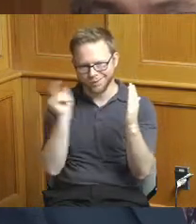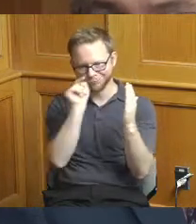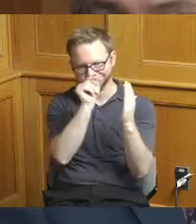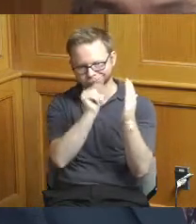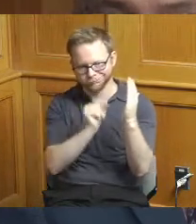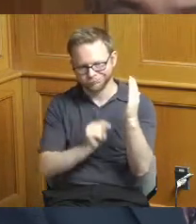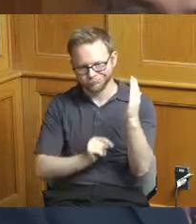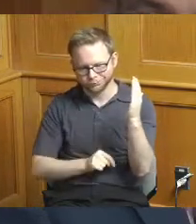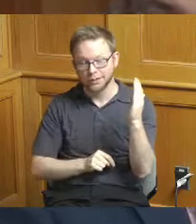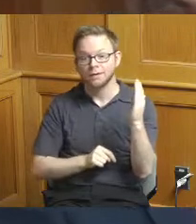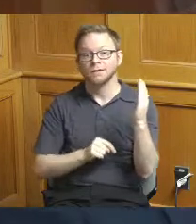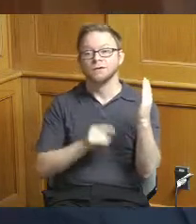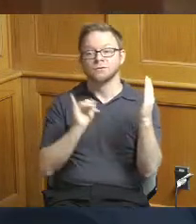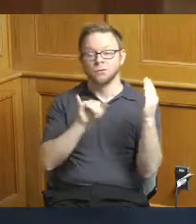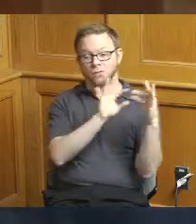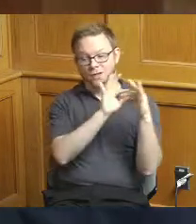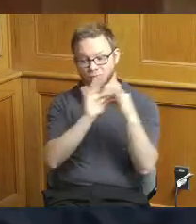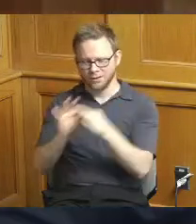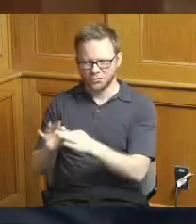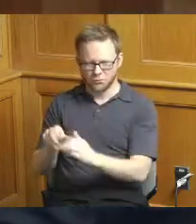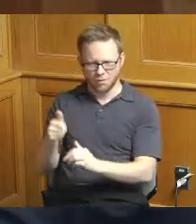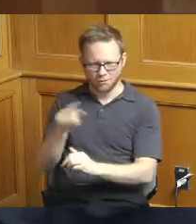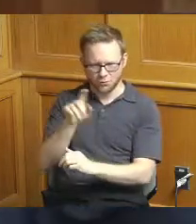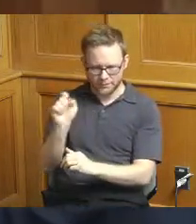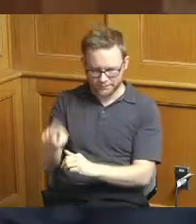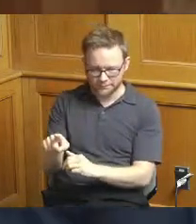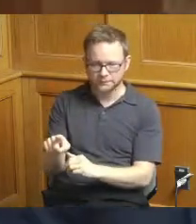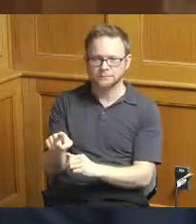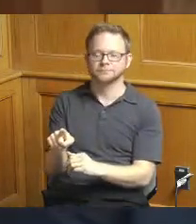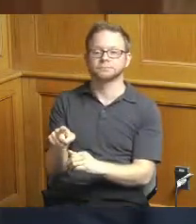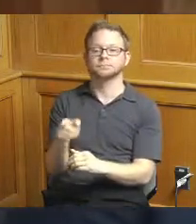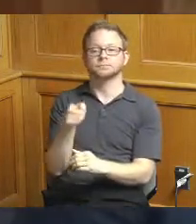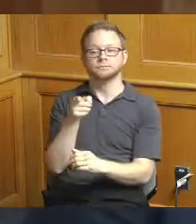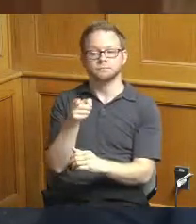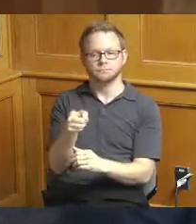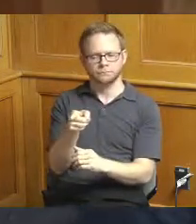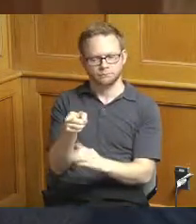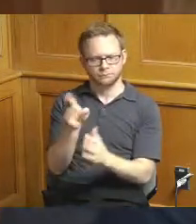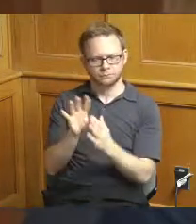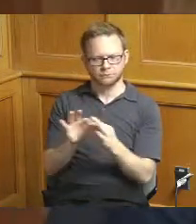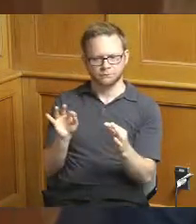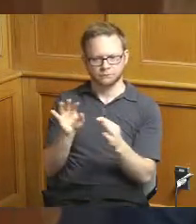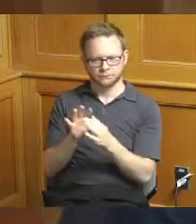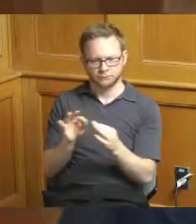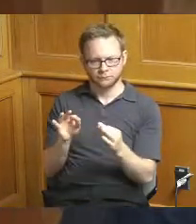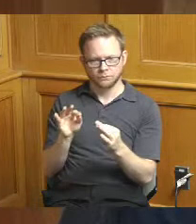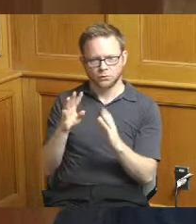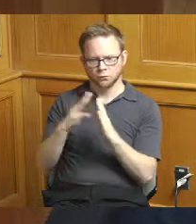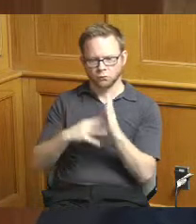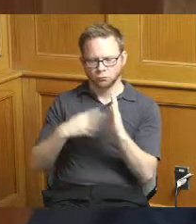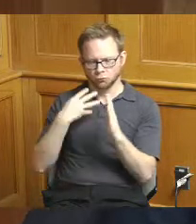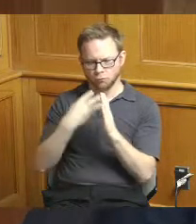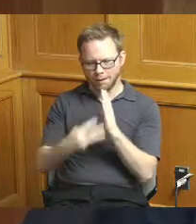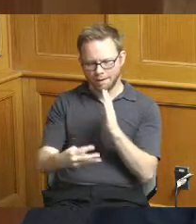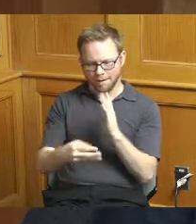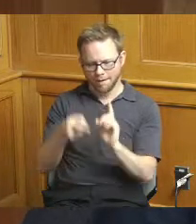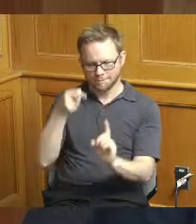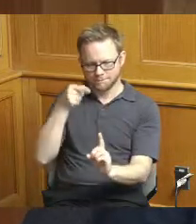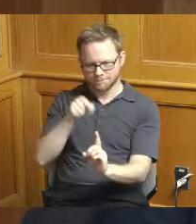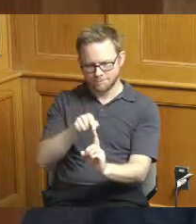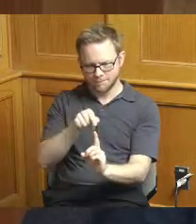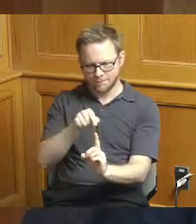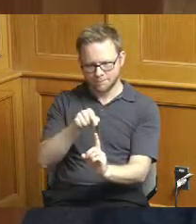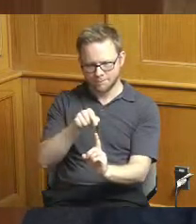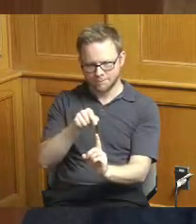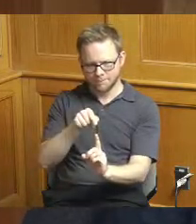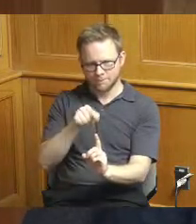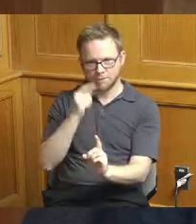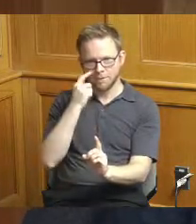just got a couple other things so when you talk about your graph for where we've been by way of